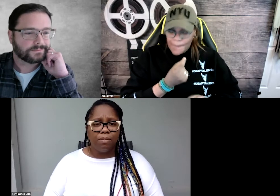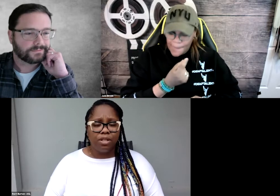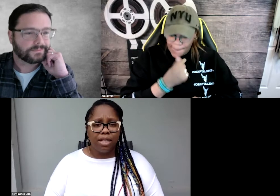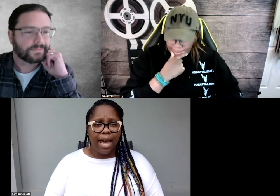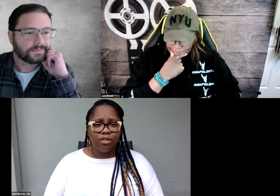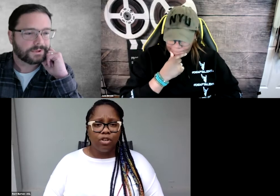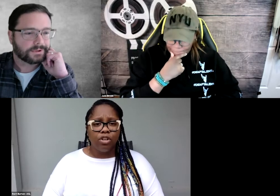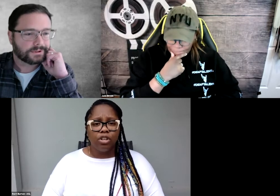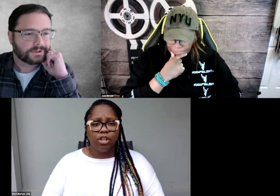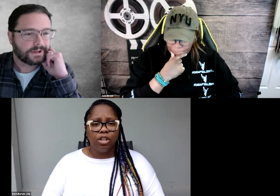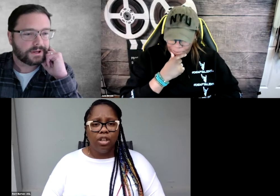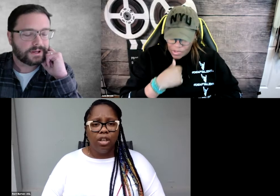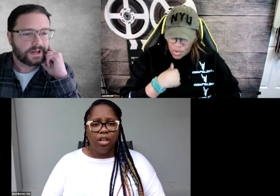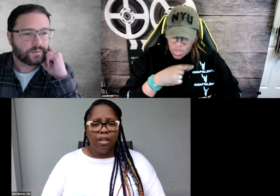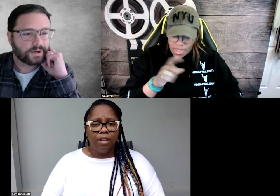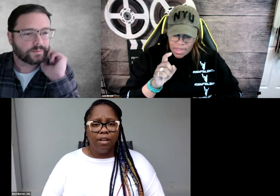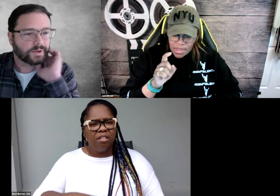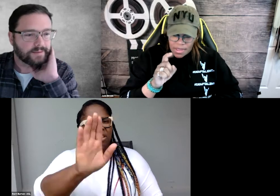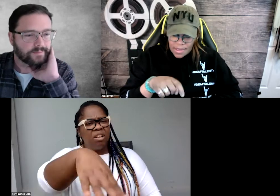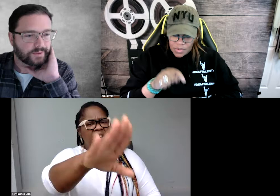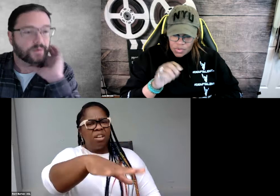It depends on the actor. Yeah. What I’m- Oh, sorry.